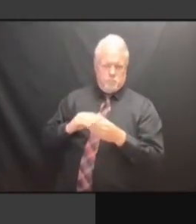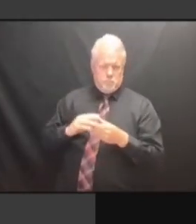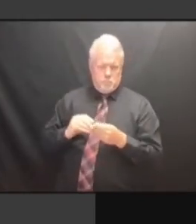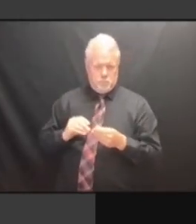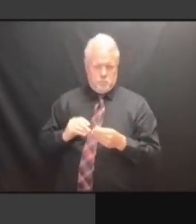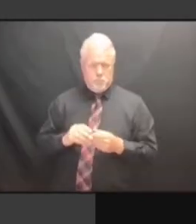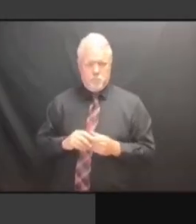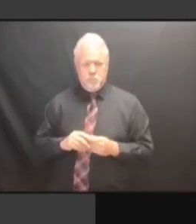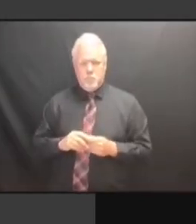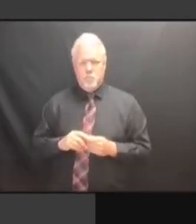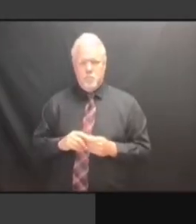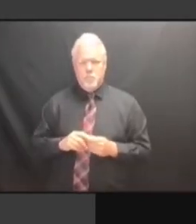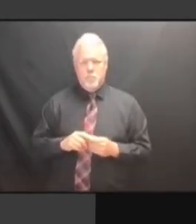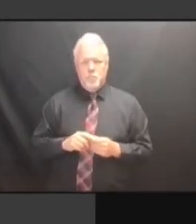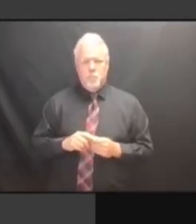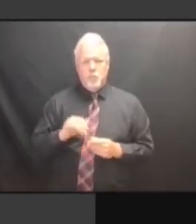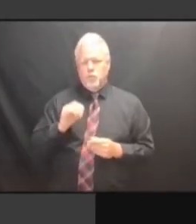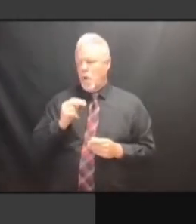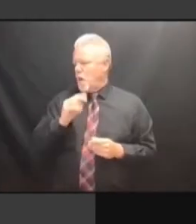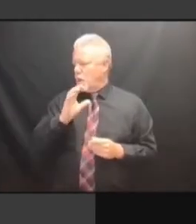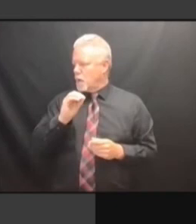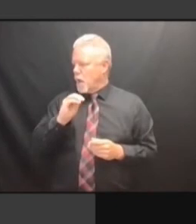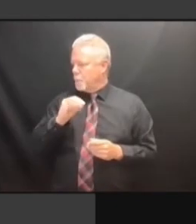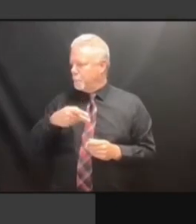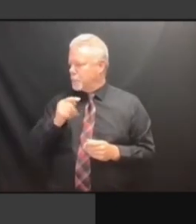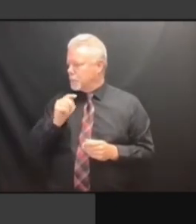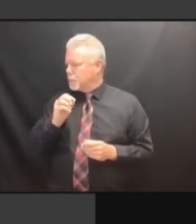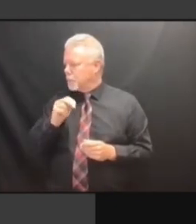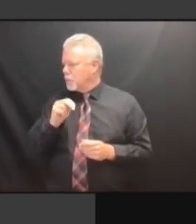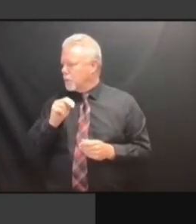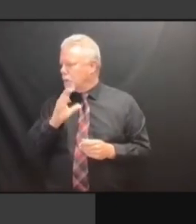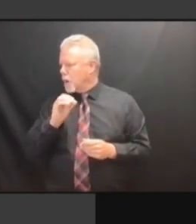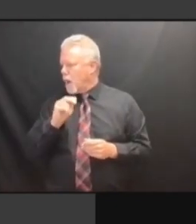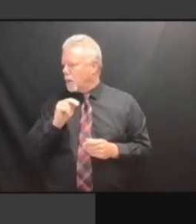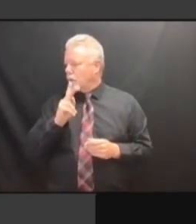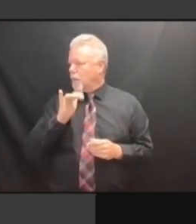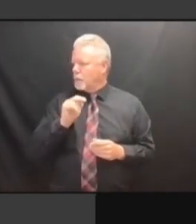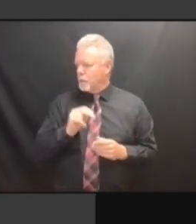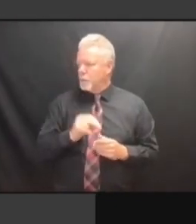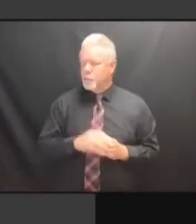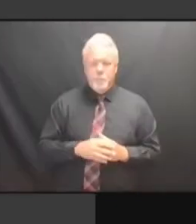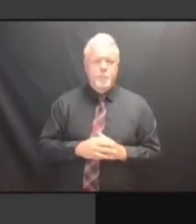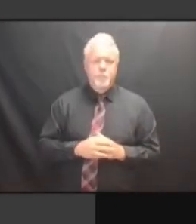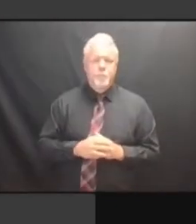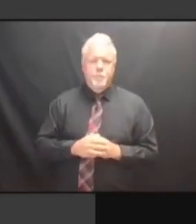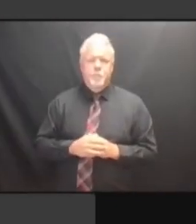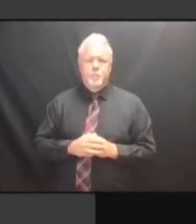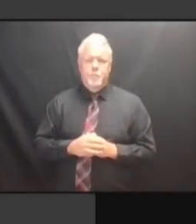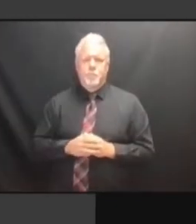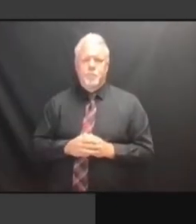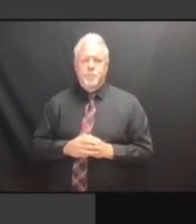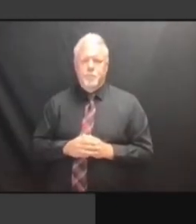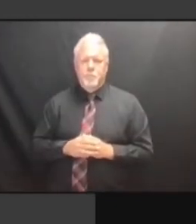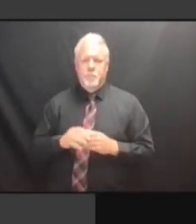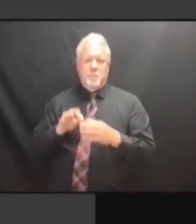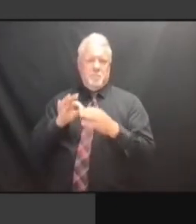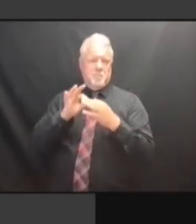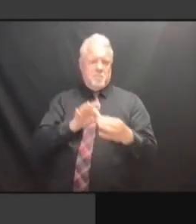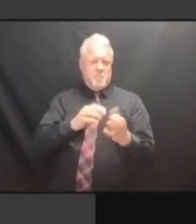CAMPAIGN FINANCE FILINGS FOR GOVERNOR CAMPAIGN FINANCE FILINGS FOR GOVERNOR CANDIDATES, CAMPAIGN FINANCE FILINGS FOR GOVERNOR CANDIDATES, STILL GOVERNOR CANDIDATES, STILL GOVERNOR CANDIDATES, STILL LINGERING GOVERNOR CANDIDATES, STILL LINGERING QUESTIONS GOVERNOR CANDIDATES, STILL LINGERING QUESTIONS ABOUT GOVERNOR CANDIDATES, STILL LINGERING QUESTIONS ABOUT THE LINGERING QUESTIONS ABOUT THE LINGERING QUESTIONS ABOUT THE PRIMARY, LINGERING QUESTIONS ABOUT THE PRIMARY, THE LINGERING QUESTIONS ABOUT THE PRIMARY, THE JULY LINGERING QUESTIONS ABOUT THE PRIMARY, THE JULY 3 LINGERING QUESTIONS ABOUT THE PRIMARY, THE JULY 3 AUDIT LINGERING QUESTIONS ABOUT THE PRIMARY, THE JULY 3 AUDIT REPORT PRIMARY, THE JULY 3 AUDIT REPORT PRIMARY, THE JULY 3 AUDIT REPORT AND PRIMARY, THE JULY 3 AUDIT REPORT AND HOW PRIMARY, THE JULY 3 AUDIT REPORT AND HOW TO PRIMARY, THE JULY 3 AUDIT REPORT AND HOW TO RUN PRIMARY, THE JULY 3 AUDIT REPORT AND HOW TO RUN FOR PRIMARY, THE JULY 3 AUDIT REPORT AND HOW TO RUN FOR VARIOUS AND HOW TO RUN FOR VARIOUS AND HOW TO RUN FOR VARIOUS OFFICES AND HOW TO RUN FOR VARIOUS OFFICES INCLUDING AND HOW TO RUN FOR VARIOUS OFFICES INCLUDING HOW AND HOW TO RUN FOR VARIOUS OFFICES INCLUDING HOW TO